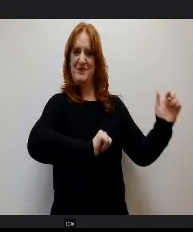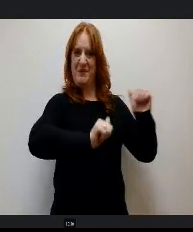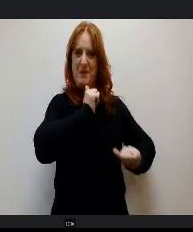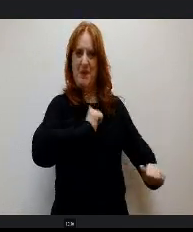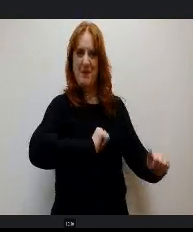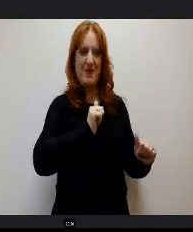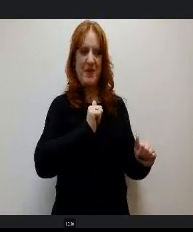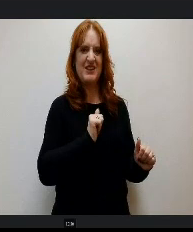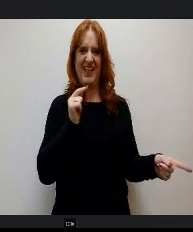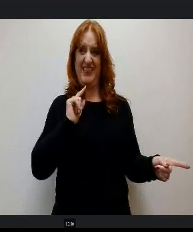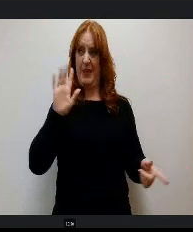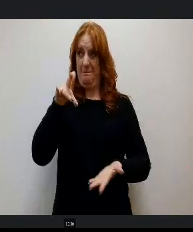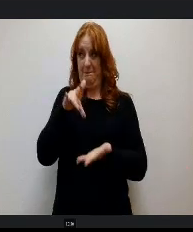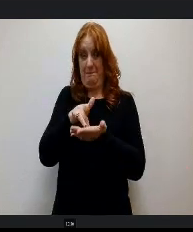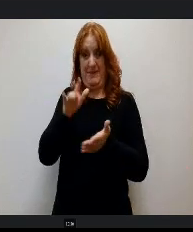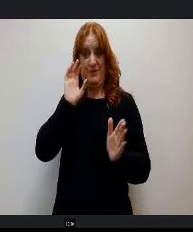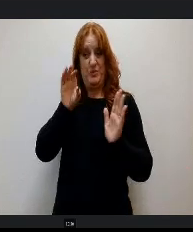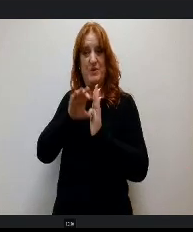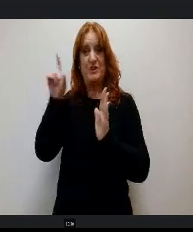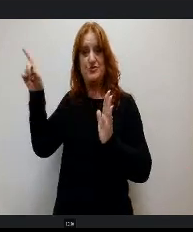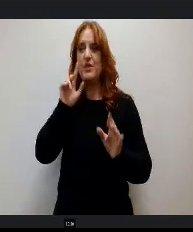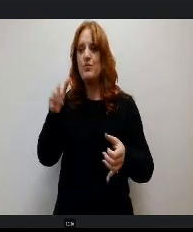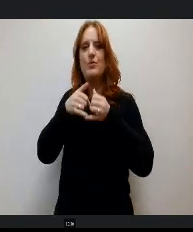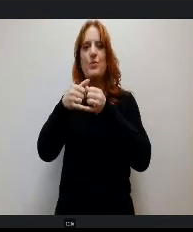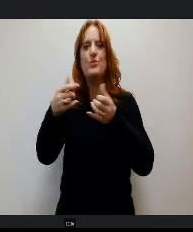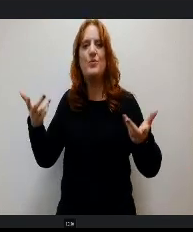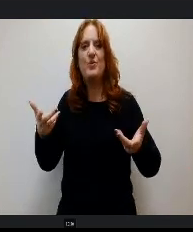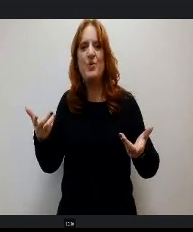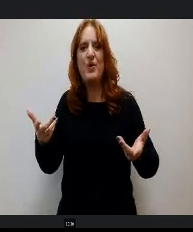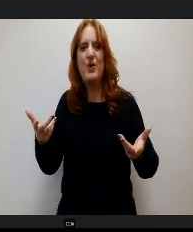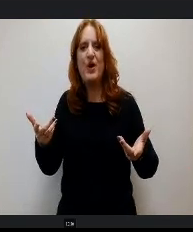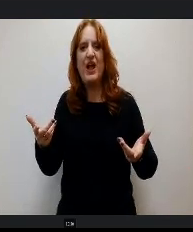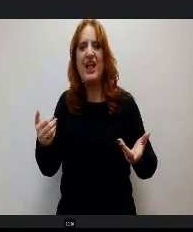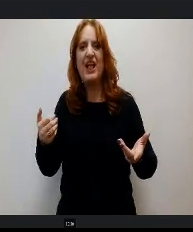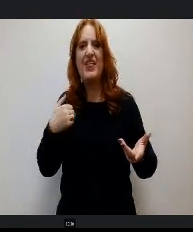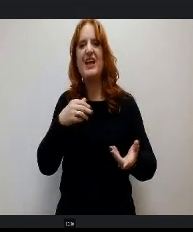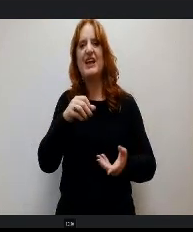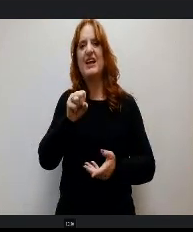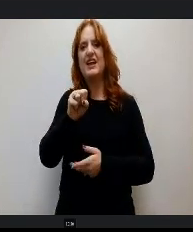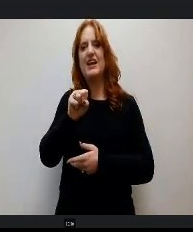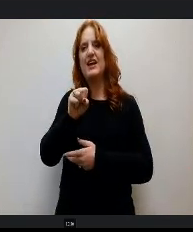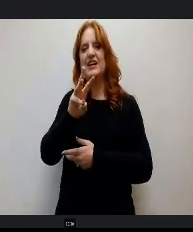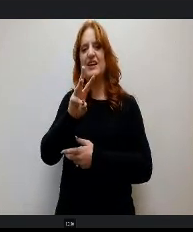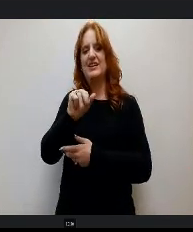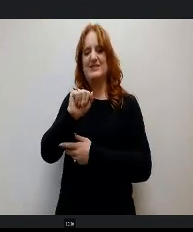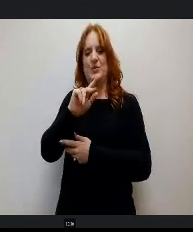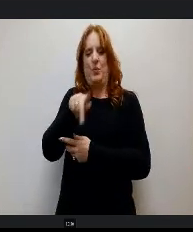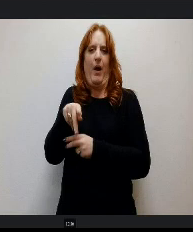this middle picture, their reward is they got to do a swap kind of contest. So the students all